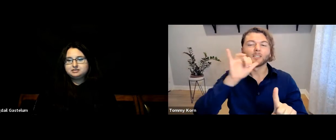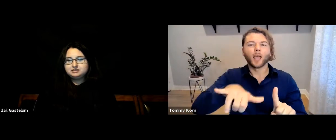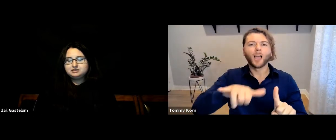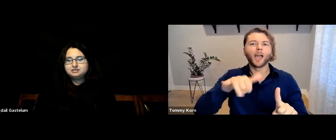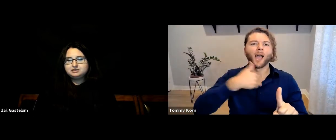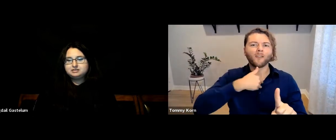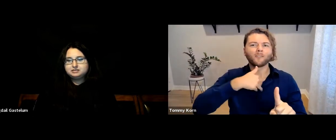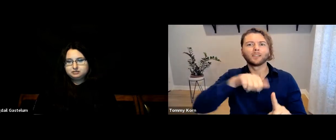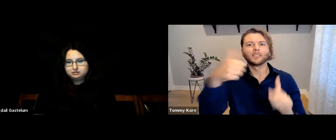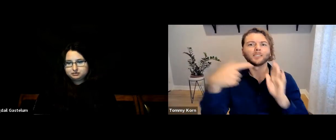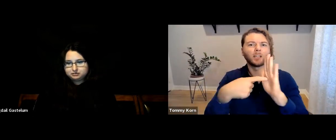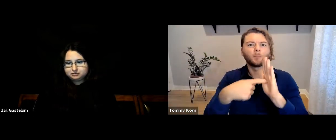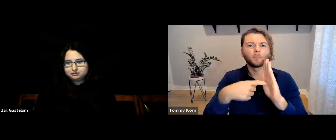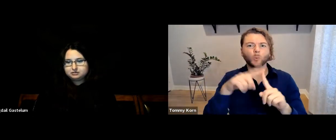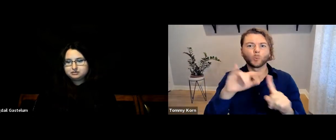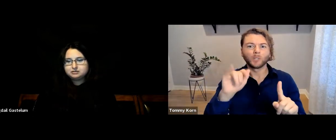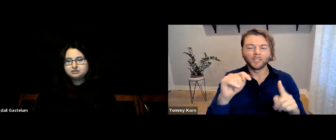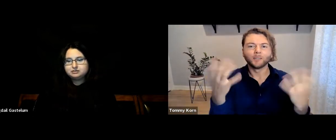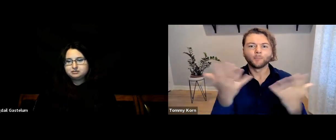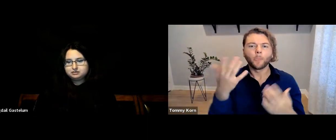which has other examples connected to it.